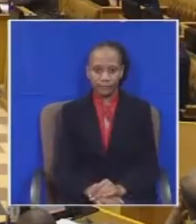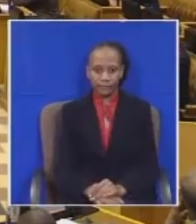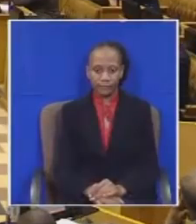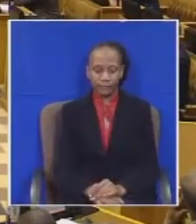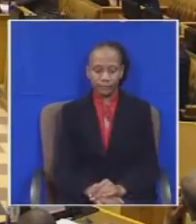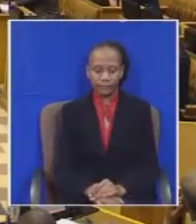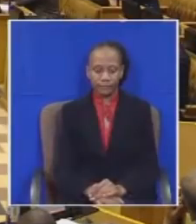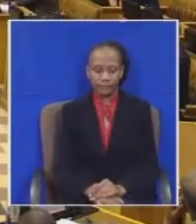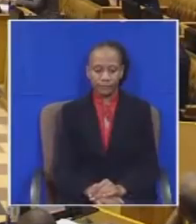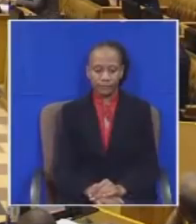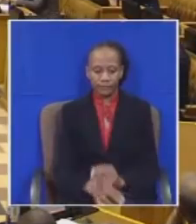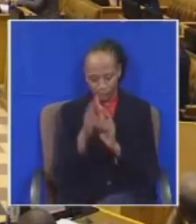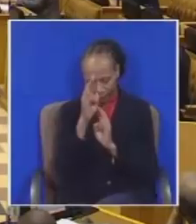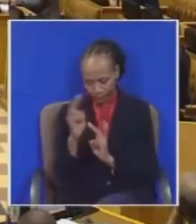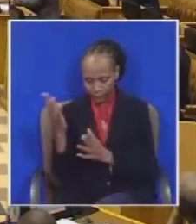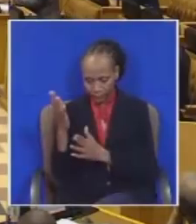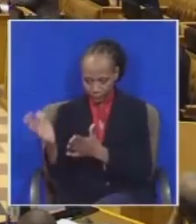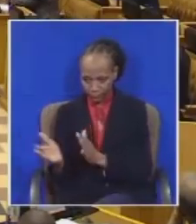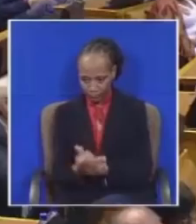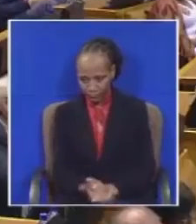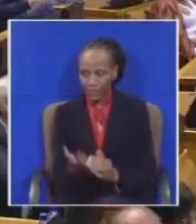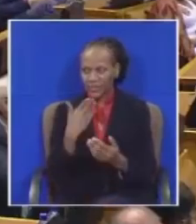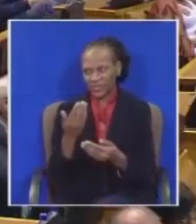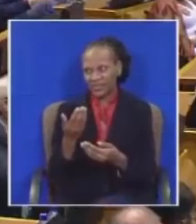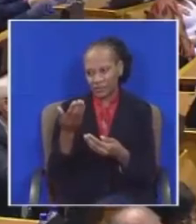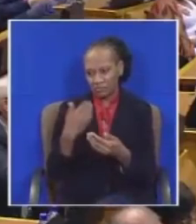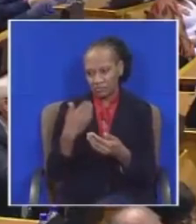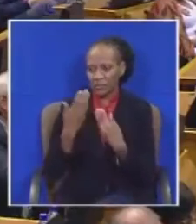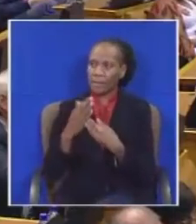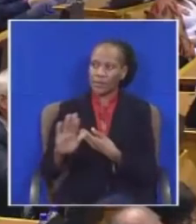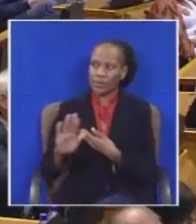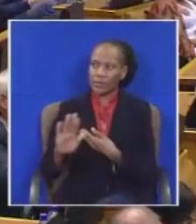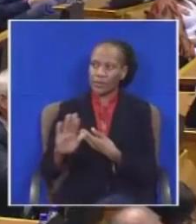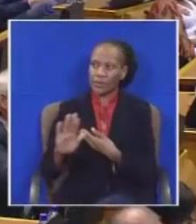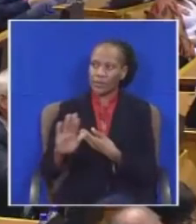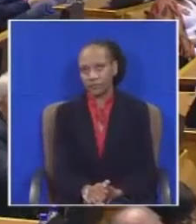Honorable speaker cannot protect me you You are well protected honorable Hlowama...